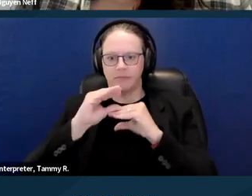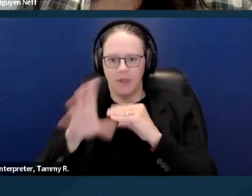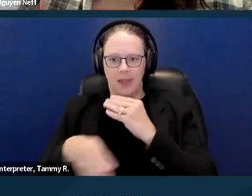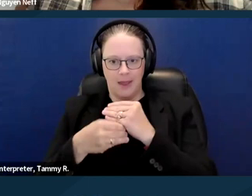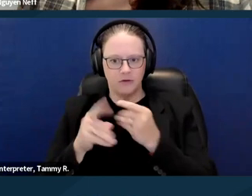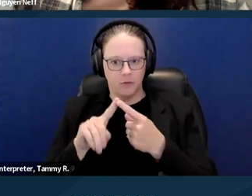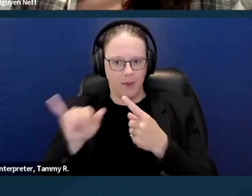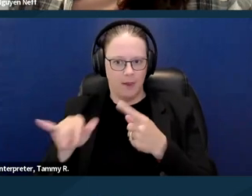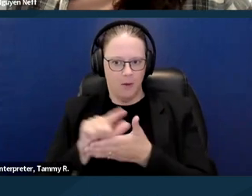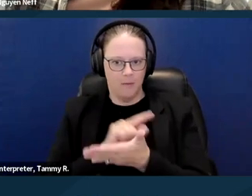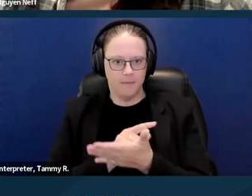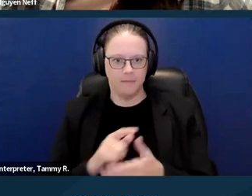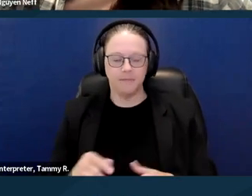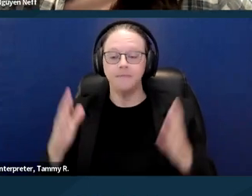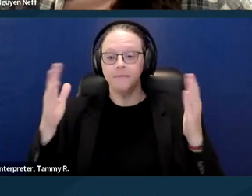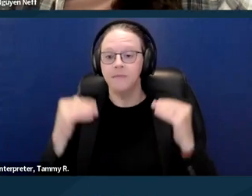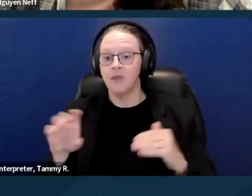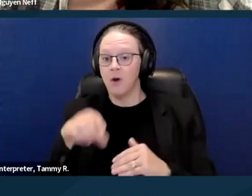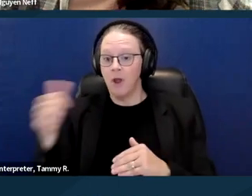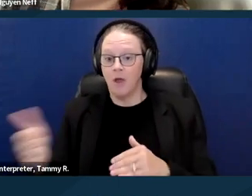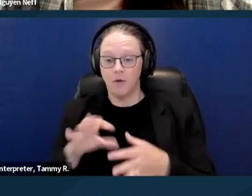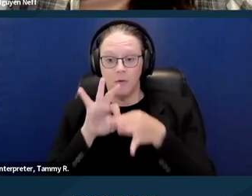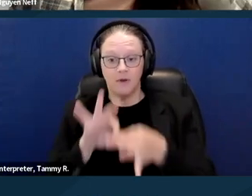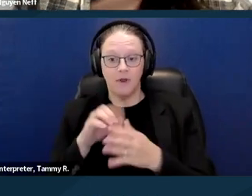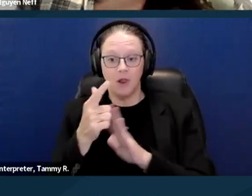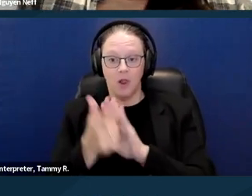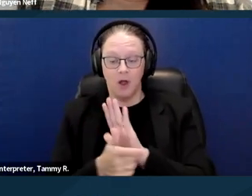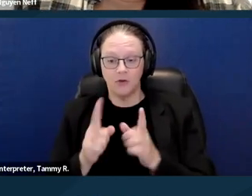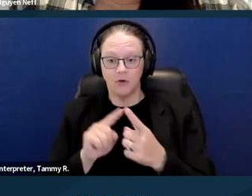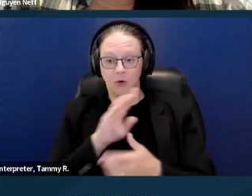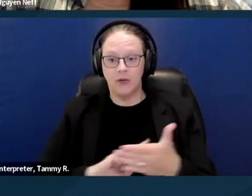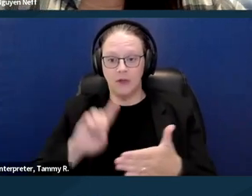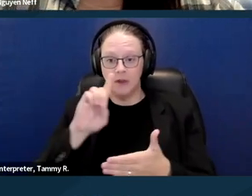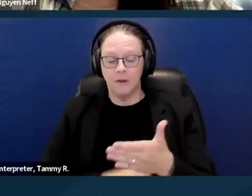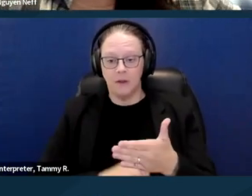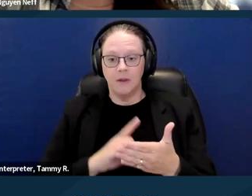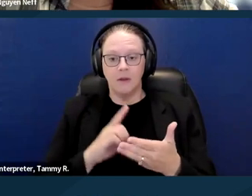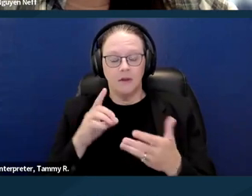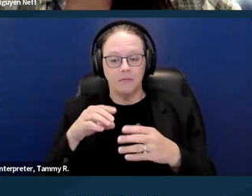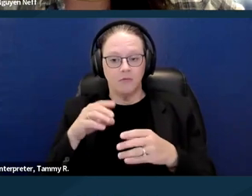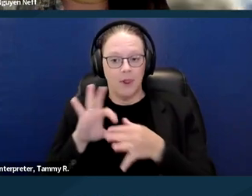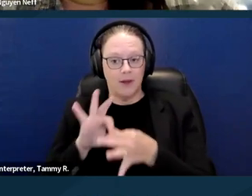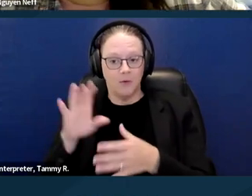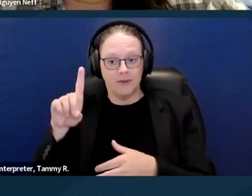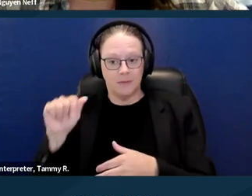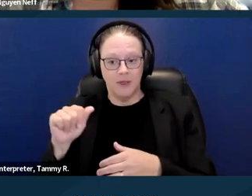There are other relevant laws to disability discrimination and unlawful detainers that I want you all to be aware of.